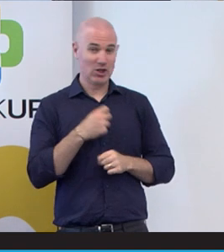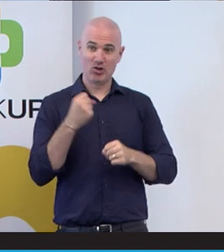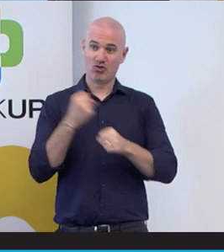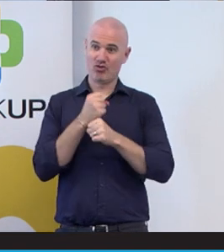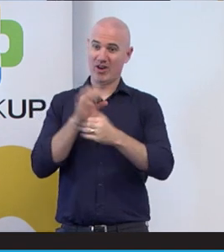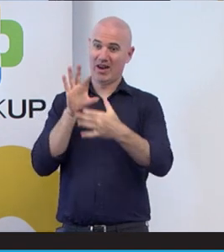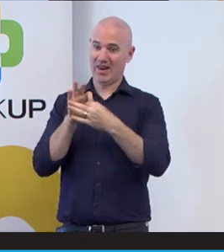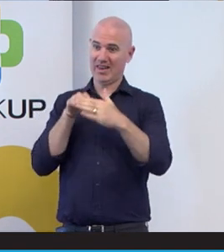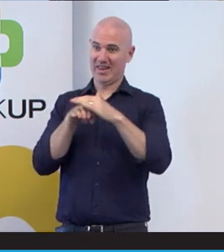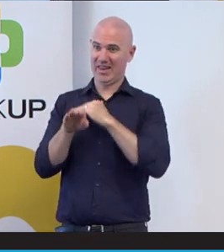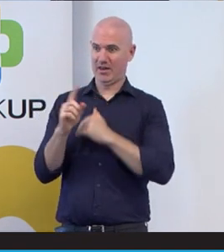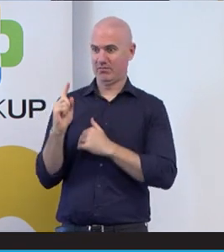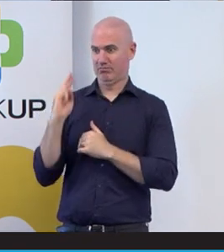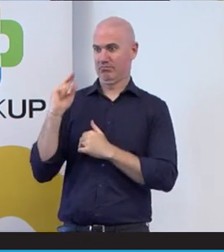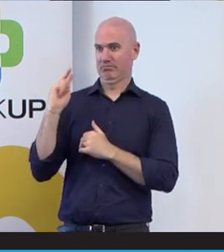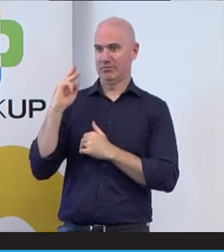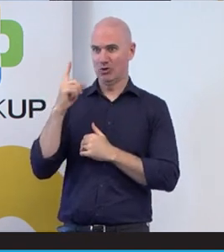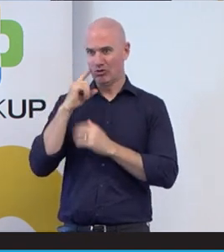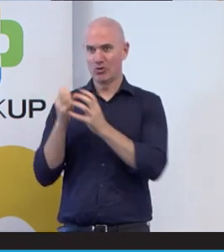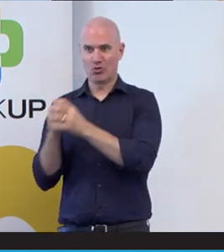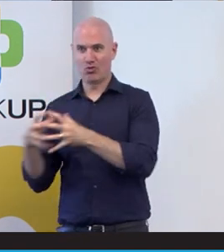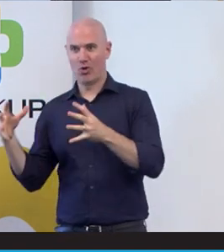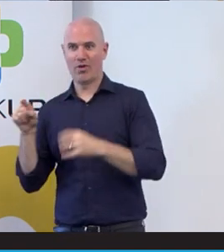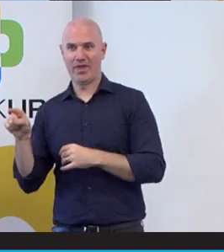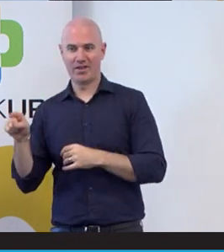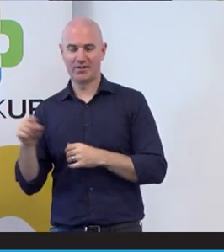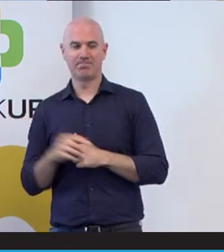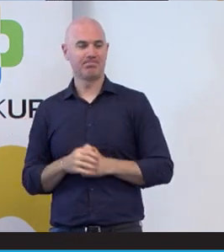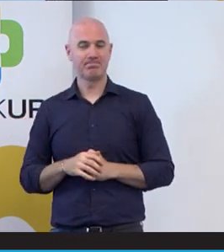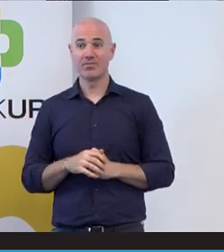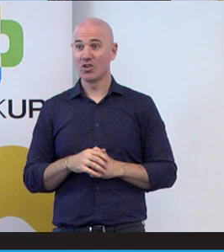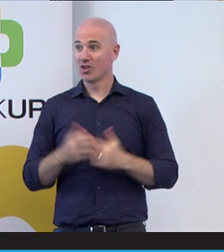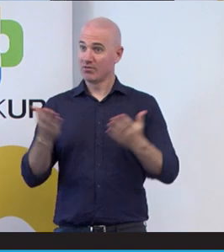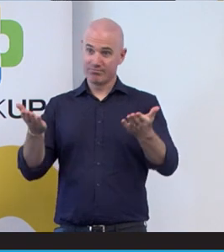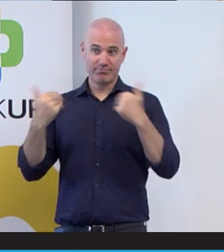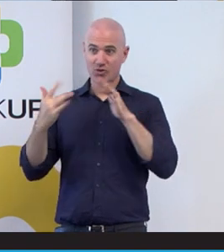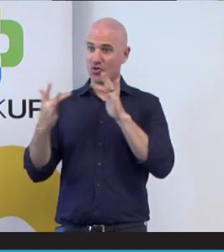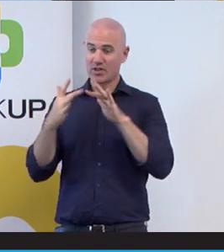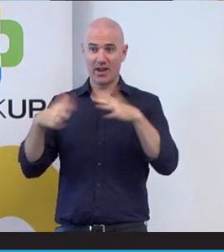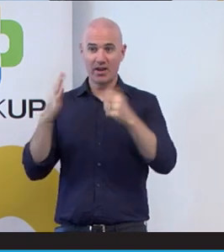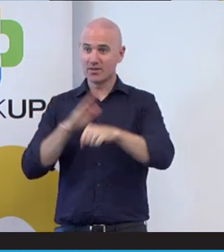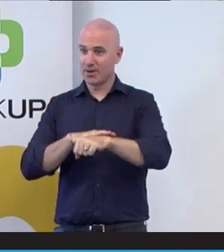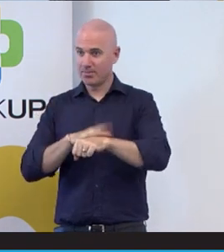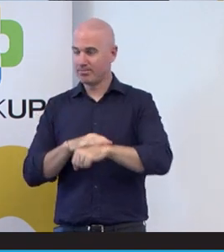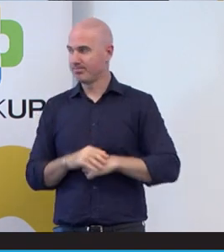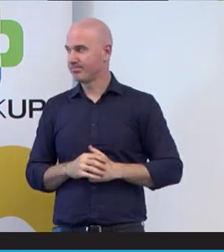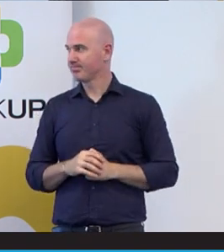So we are trying to grow that so yeah feel free to contact me any time. But yeah,